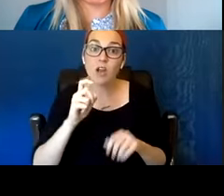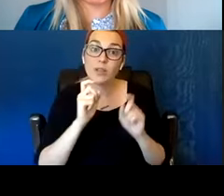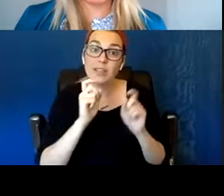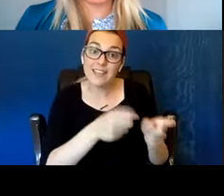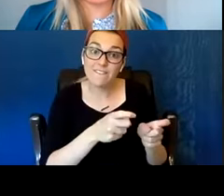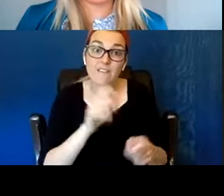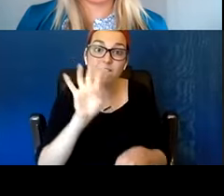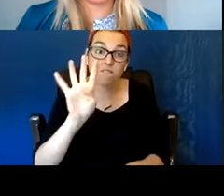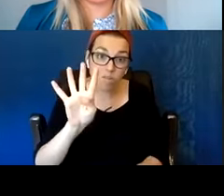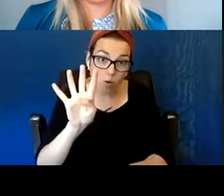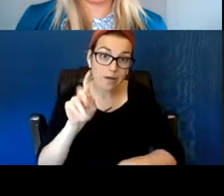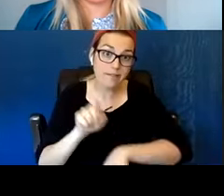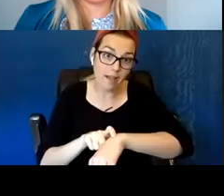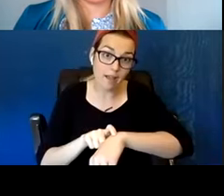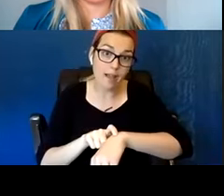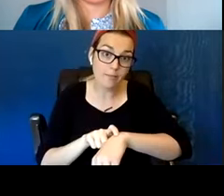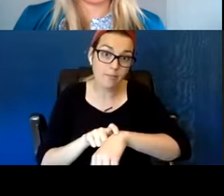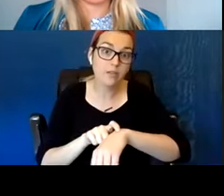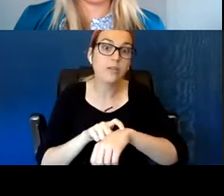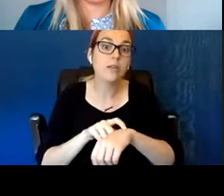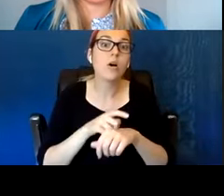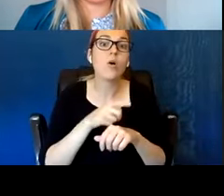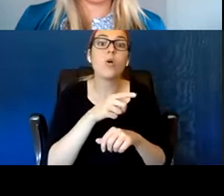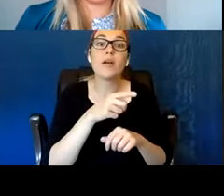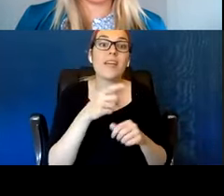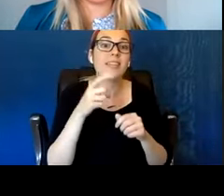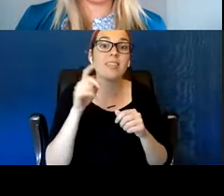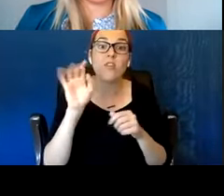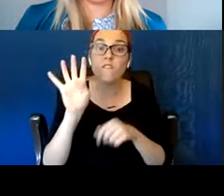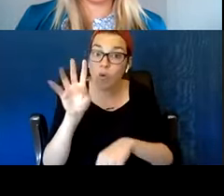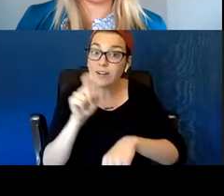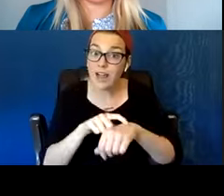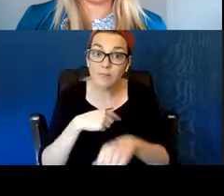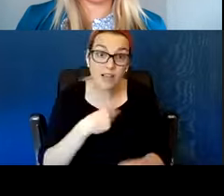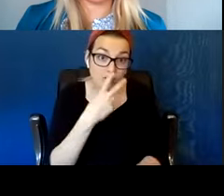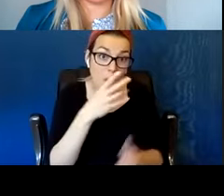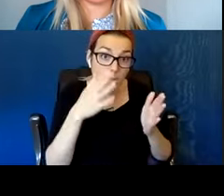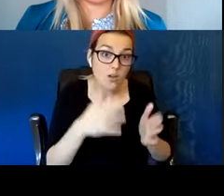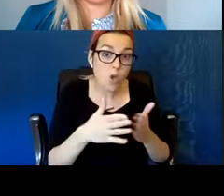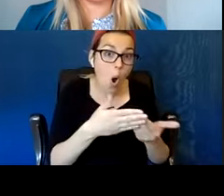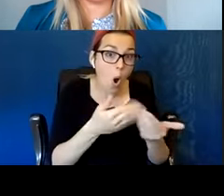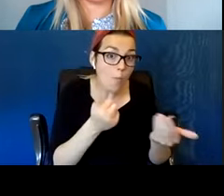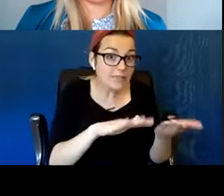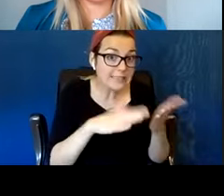from definitely slipping away to definitely being alive. And it does happen on the weekends.